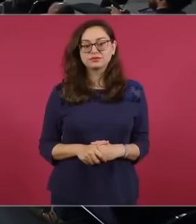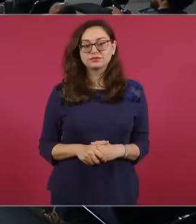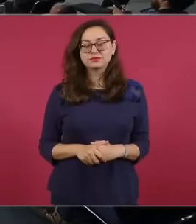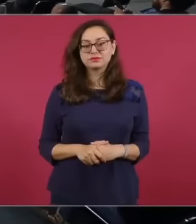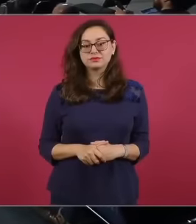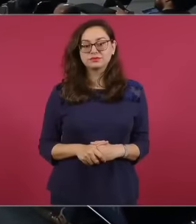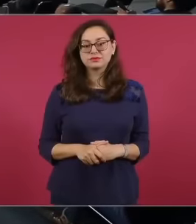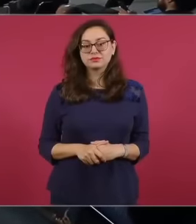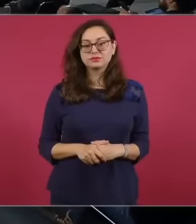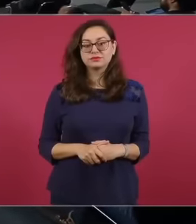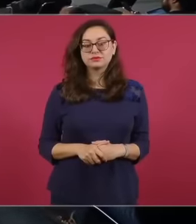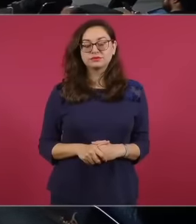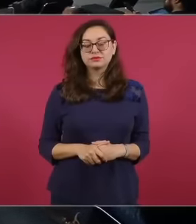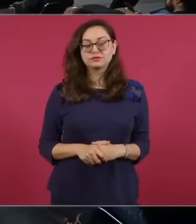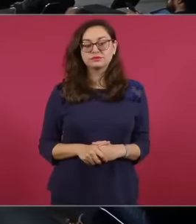shame